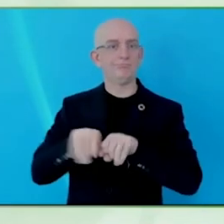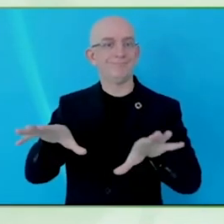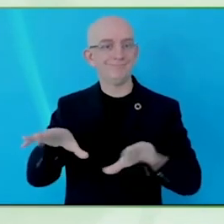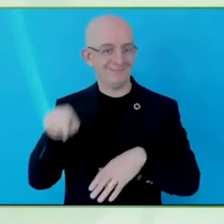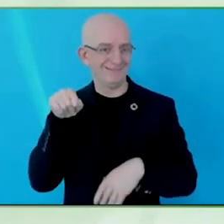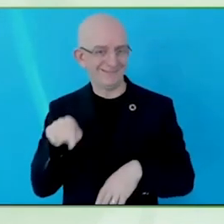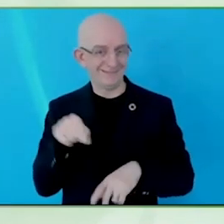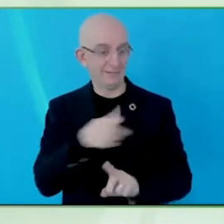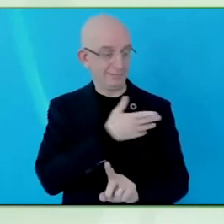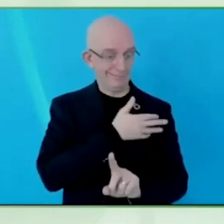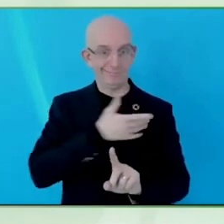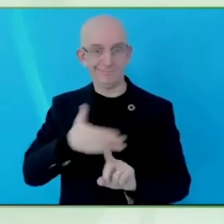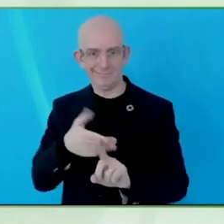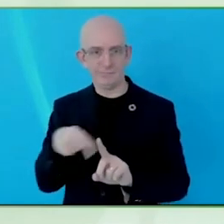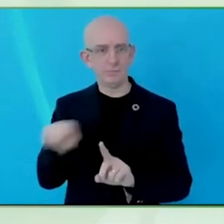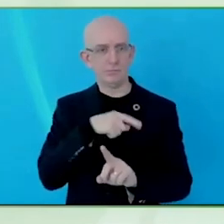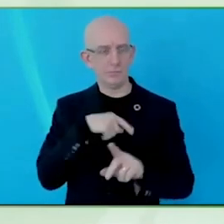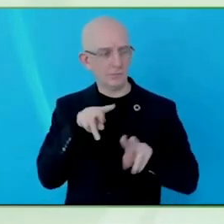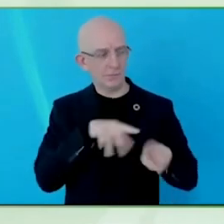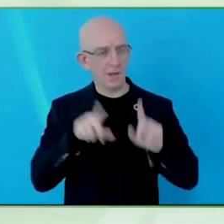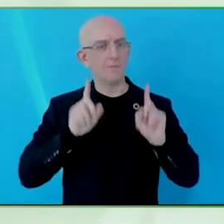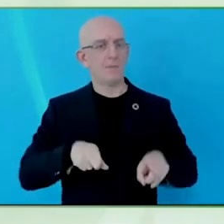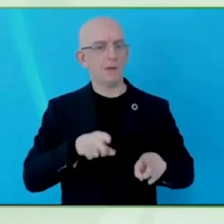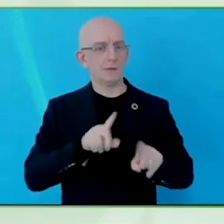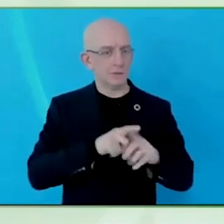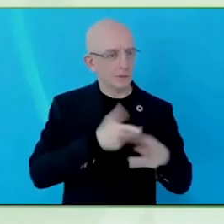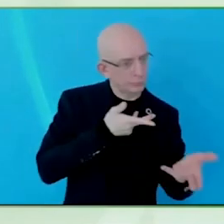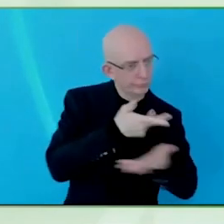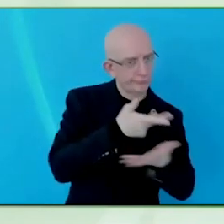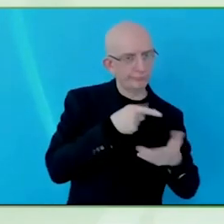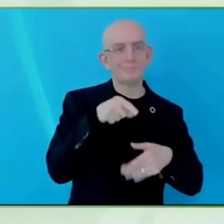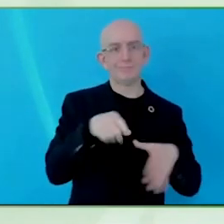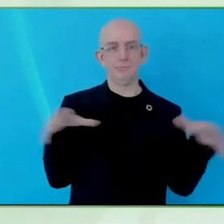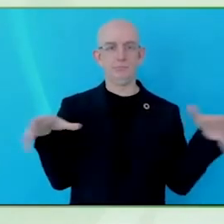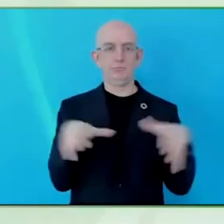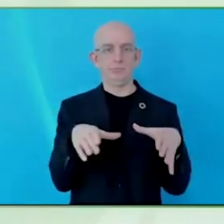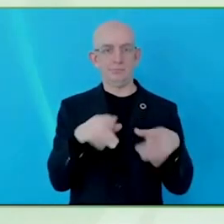So we have very much attracted how much the community is going to